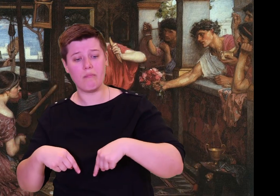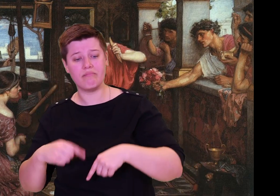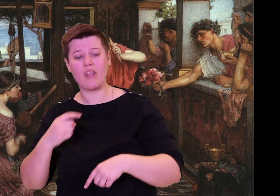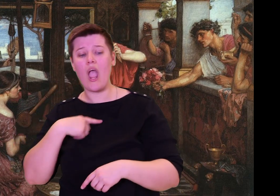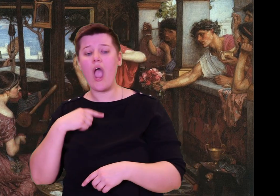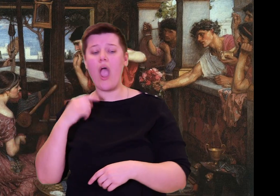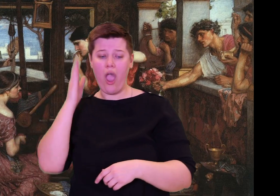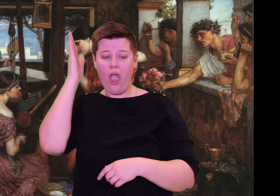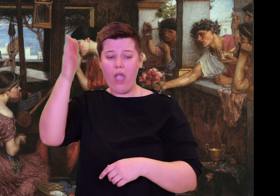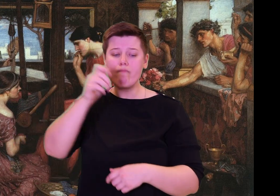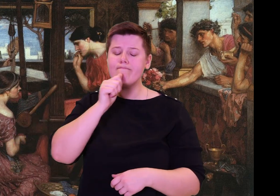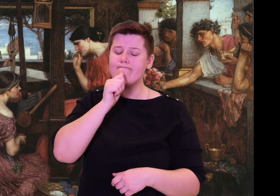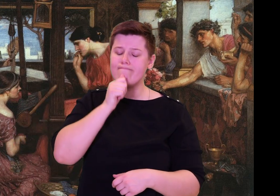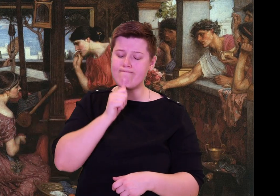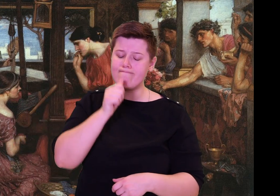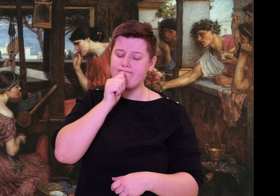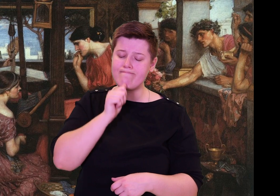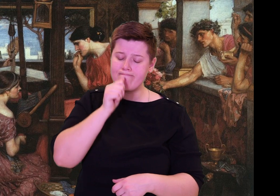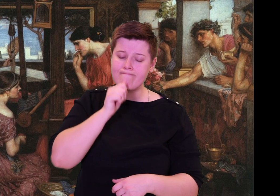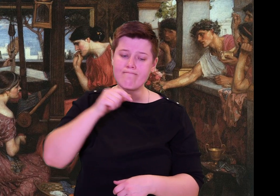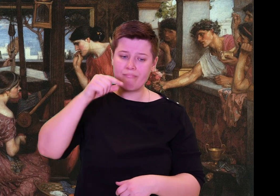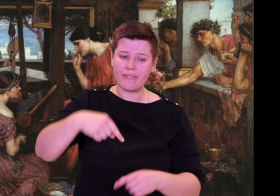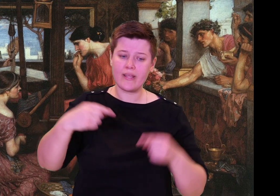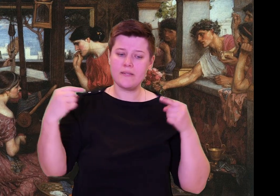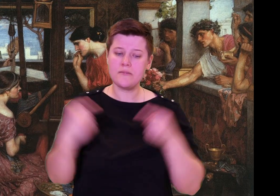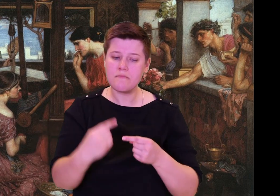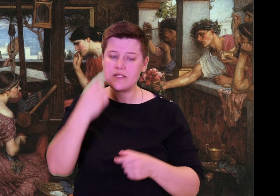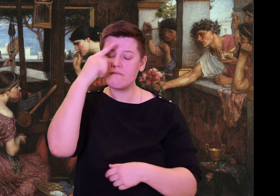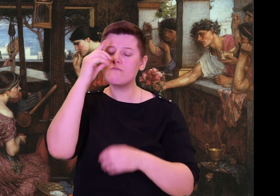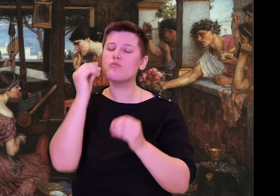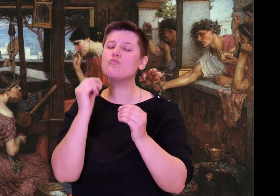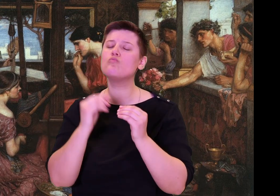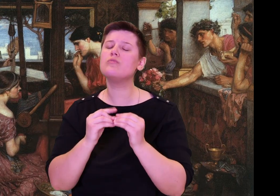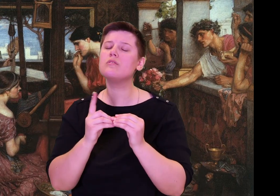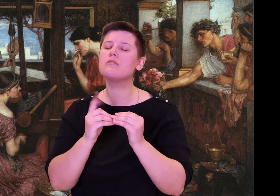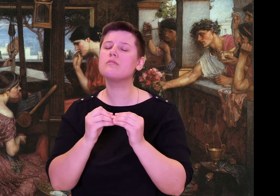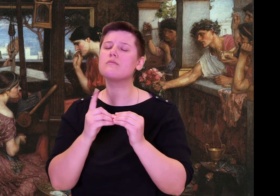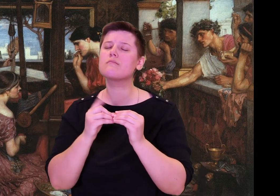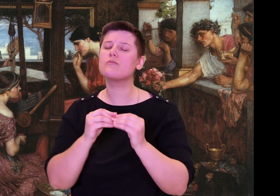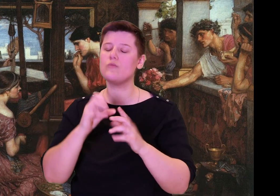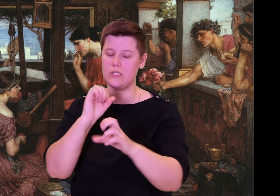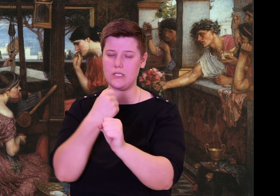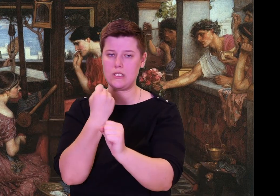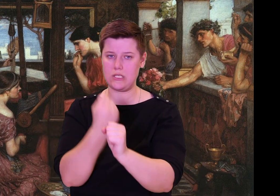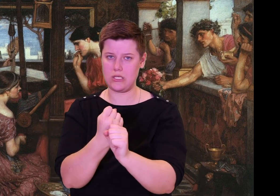But if I hear that he is dead, I will come home to my own land, and build a